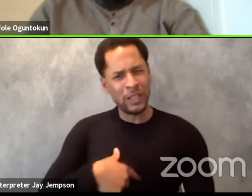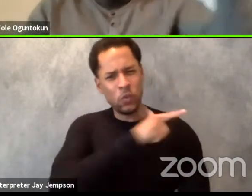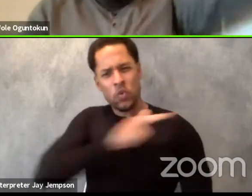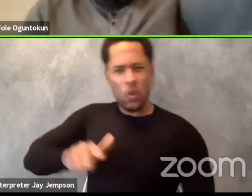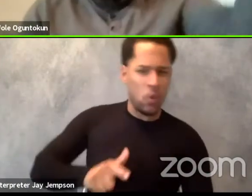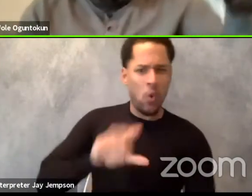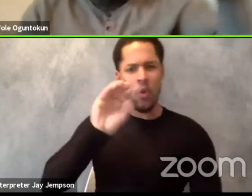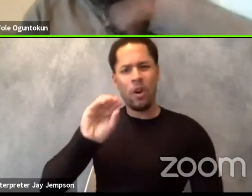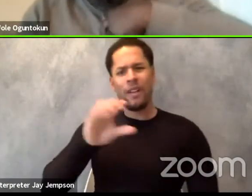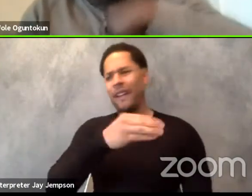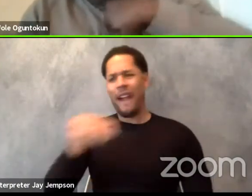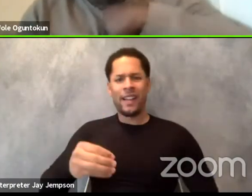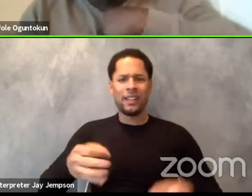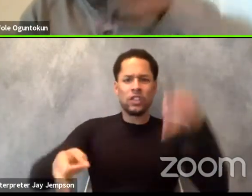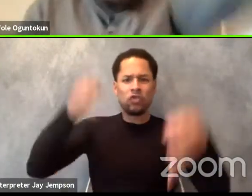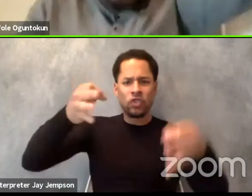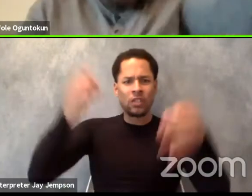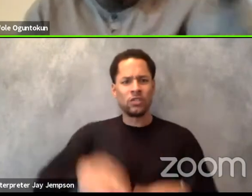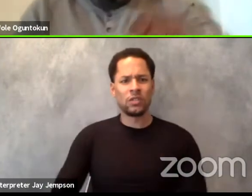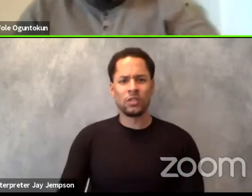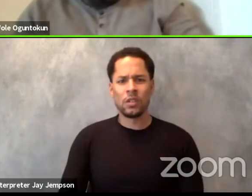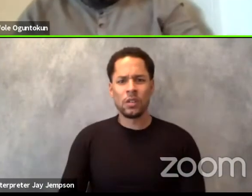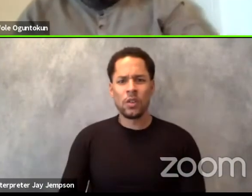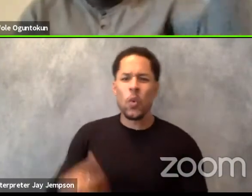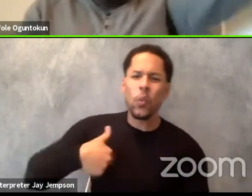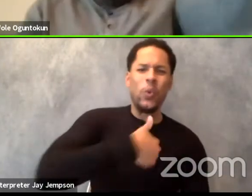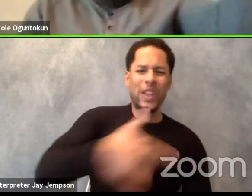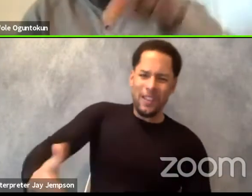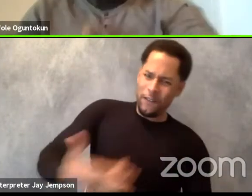Who made you? We are the ones who feel the rhythm. Who made you?